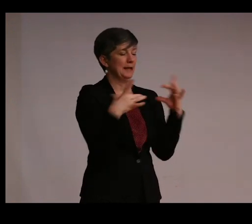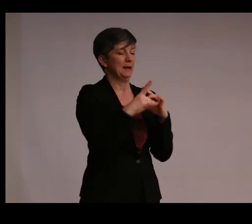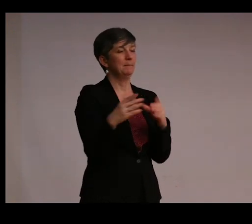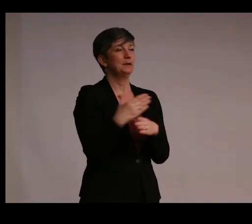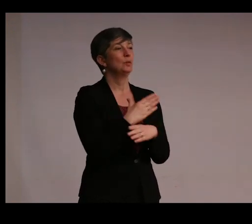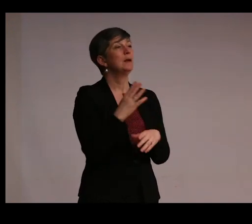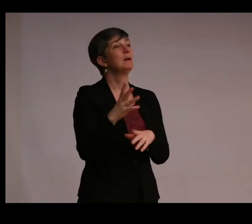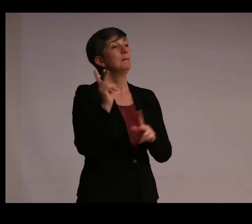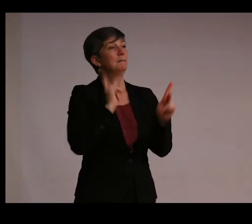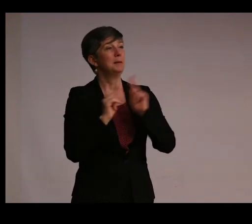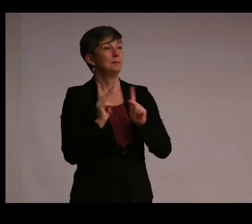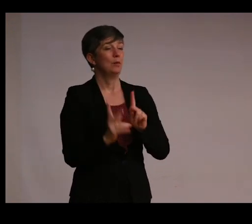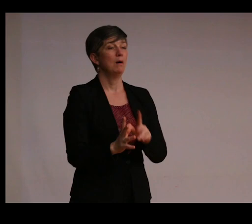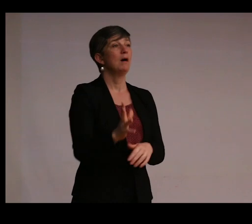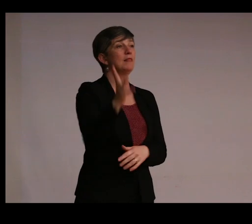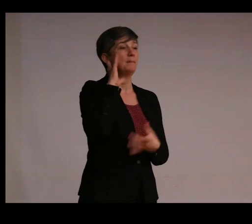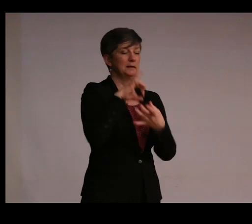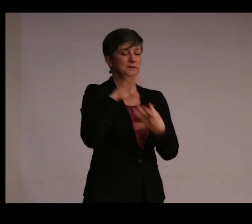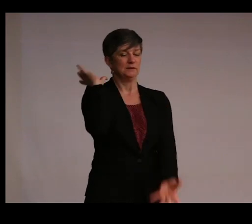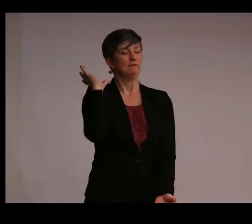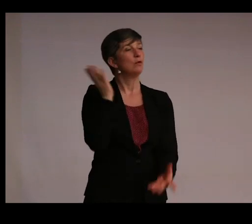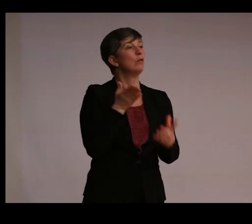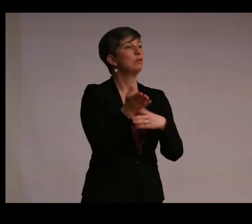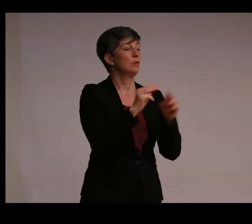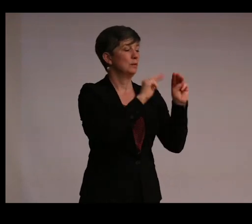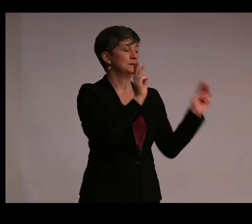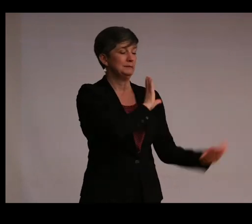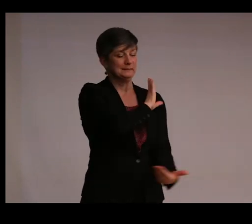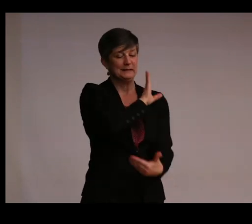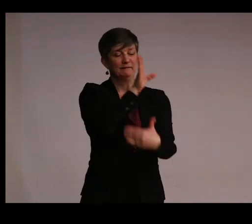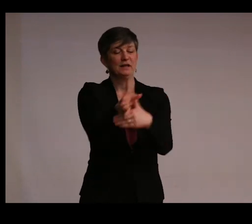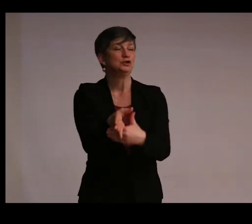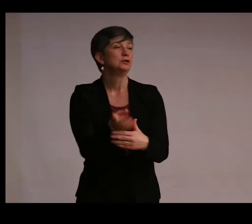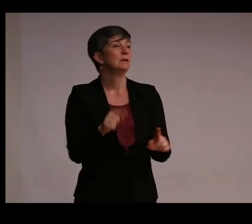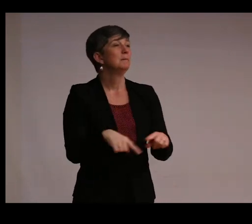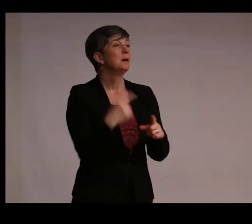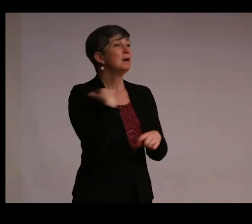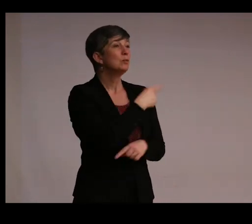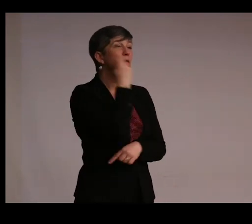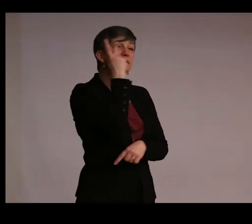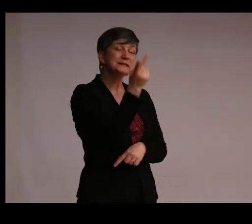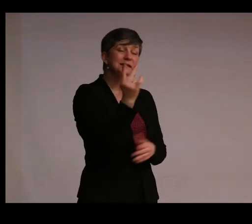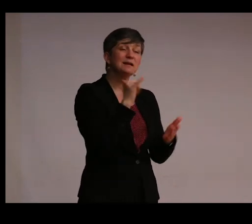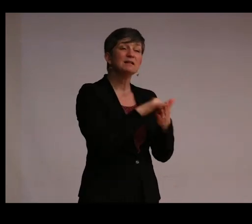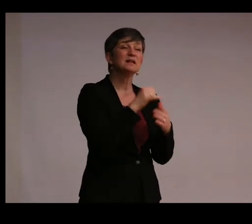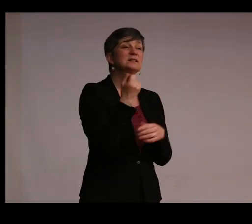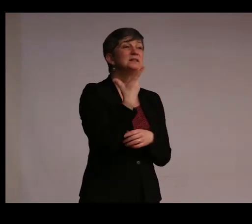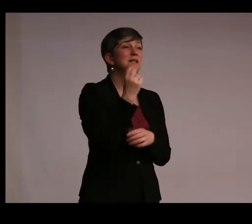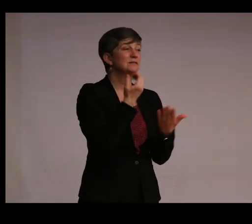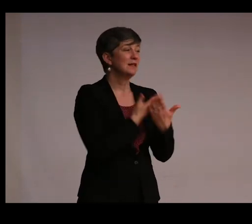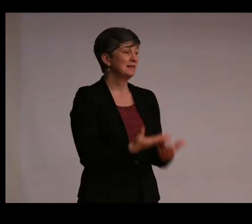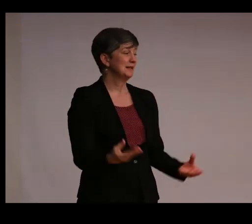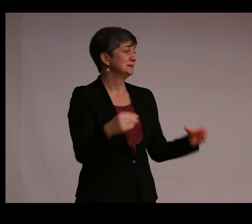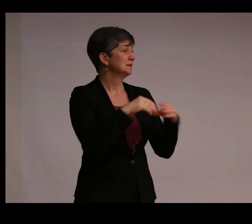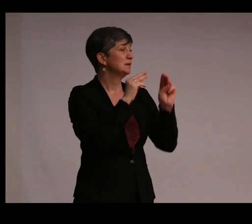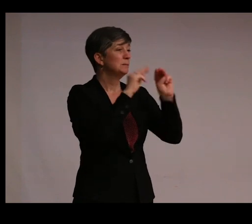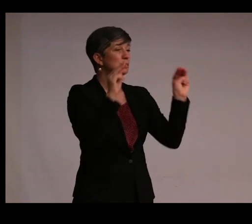and their past have been severed through the museum's intervention. But as we've seen, the status of things in the museum is unsettled.